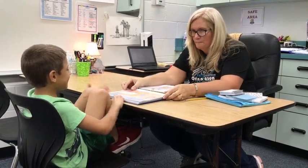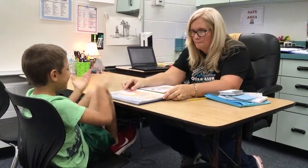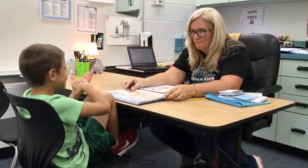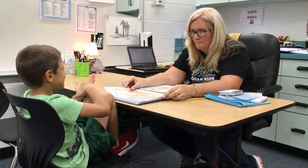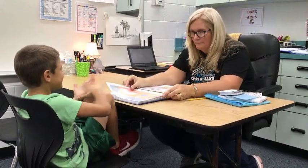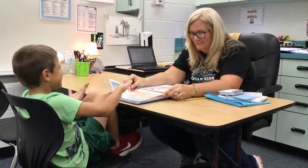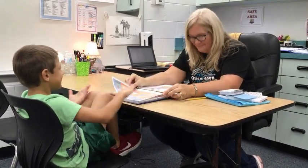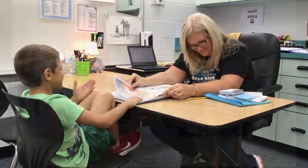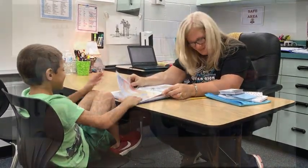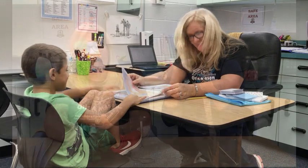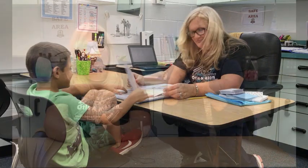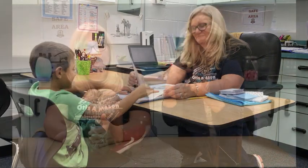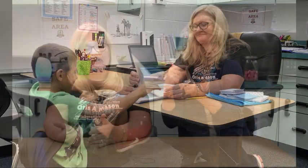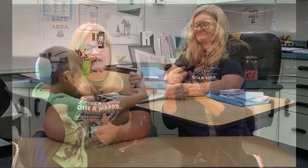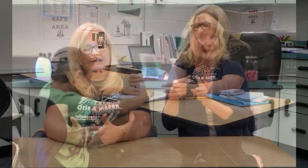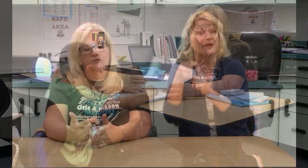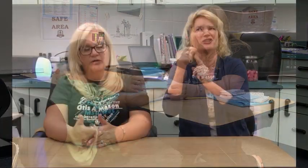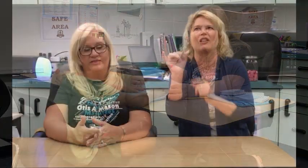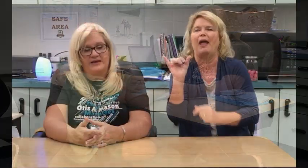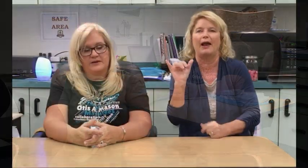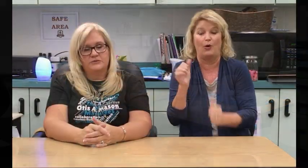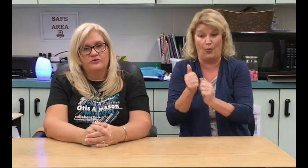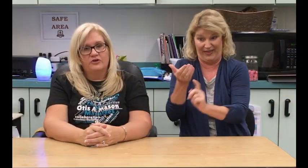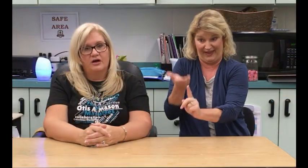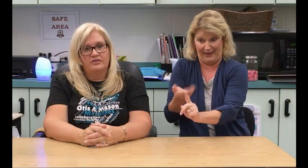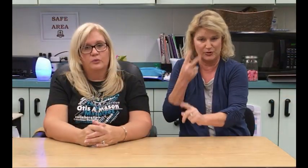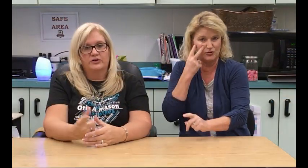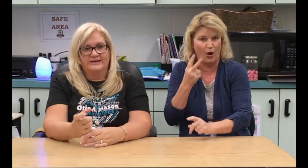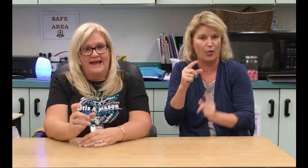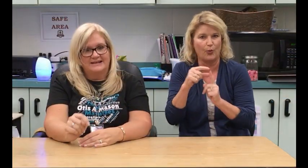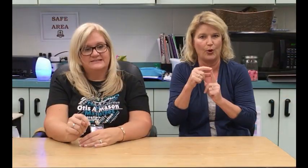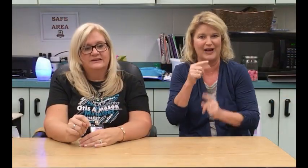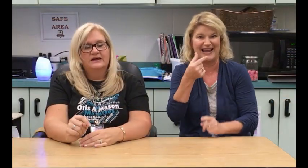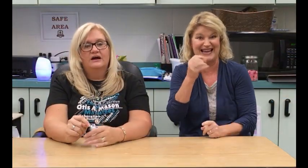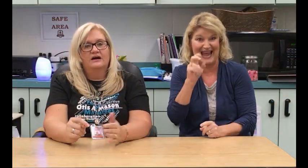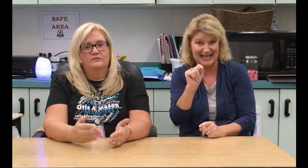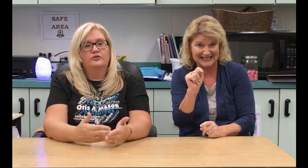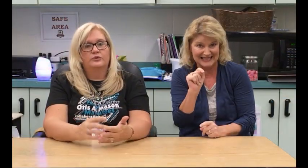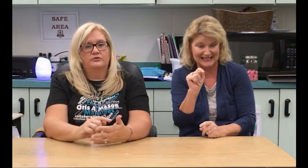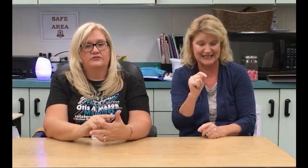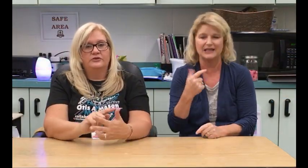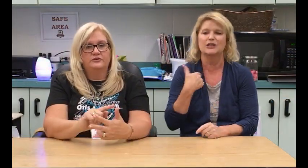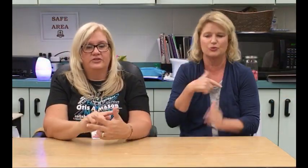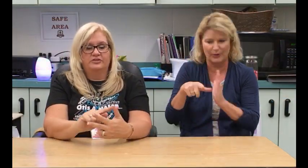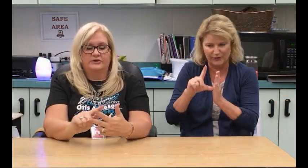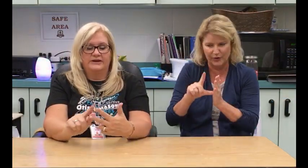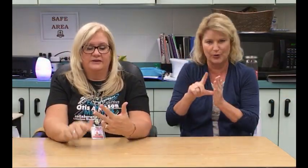[Student] Clean [Teacher] Yep! With him you saw the word "get." So we reviewed the three.